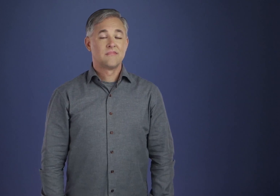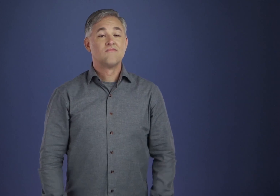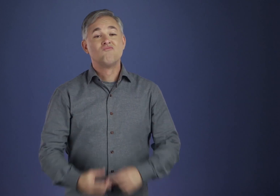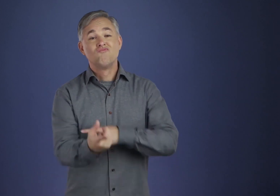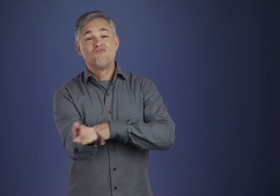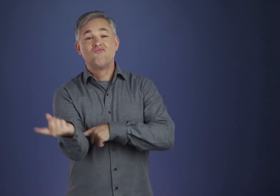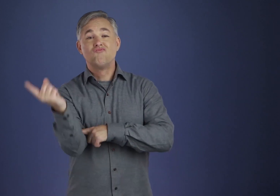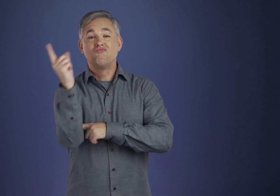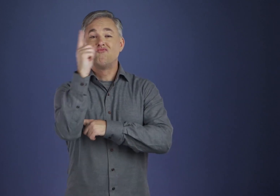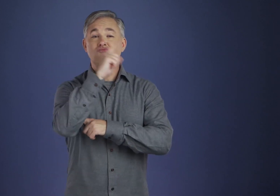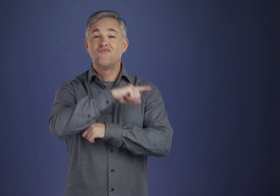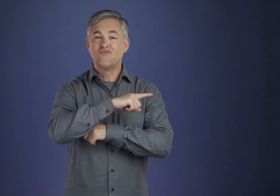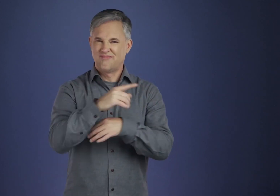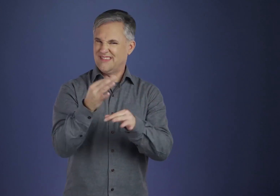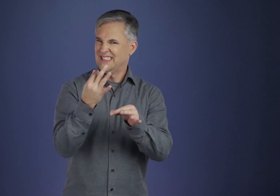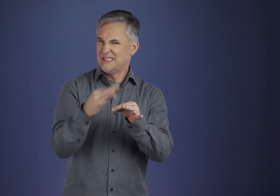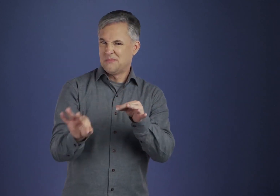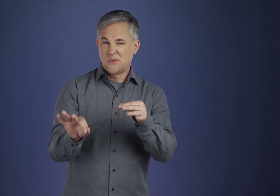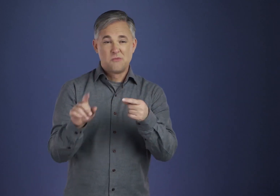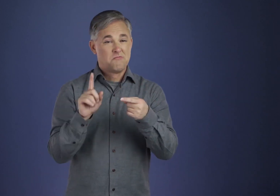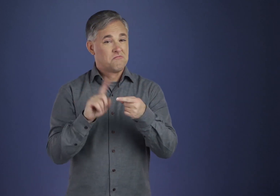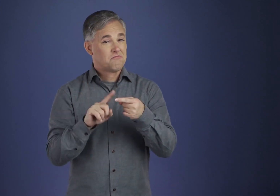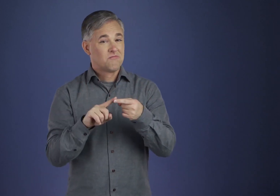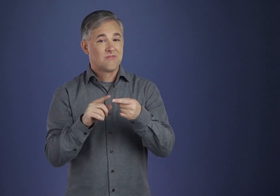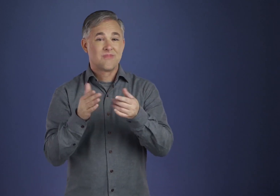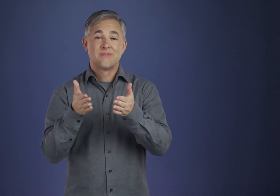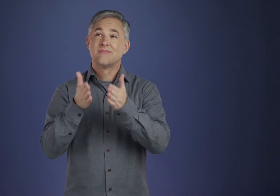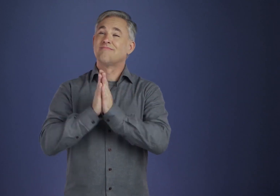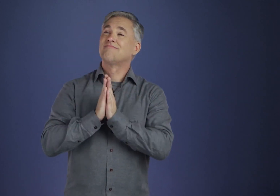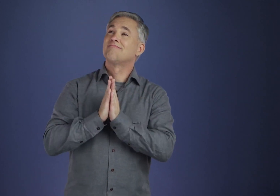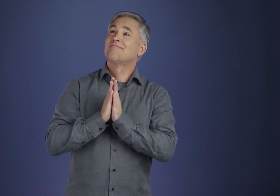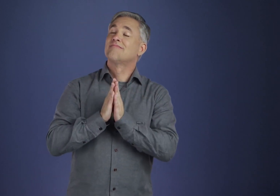we will more surely keep our balance, provided we remember,